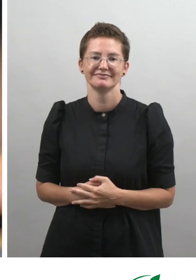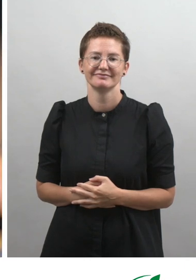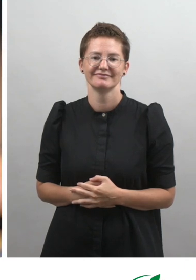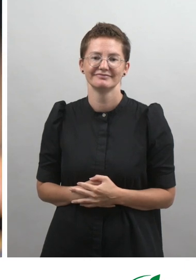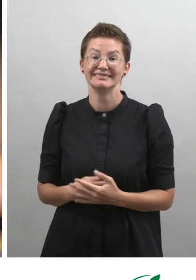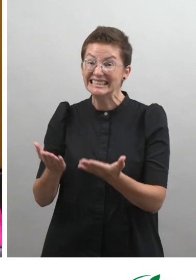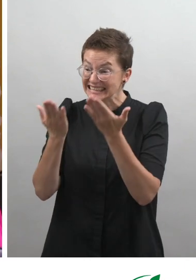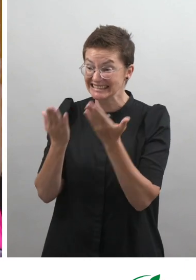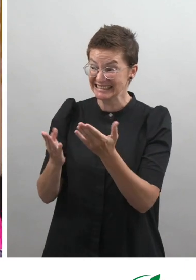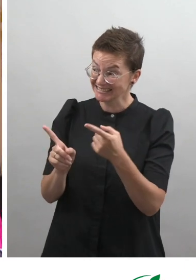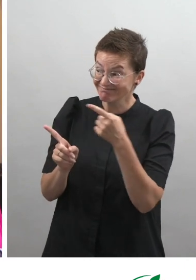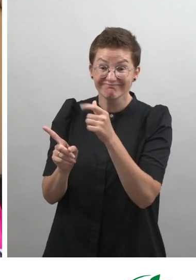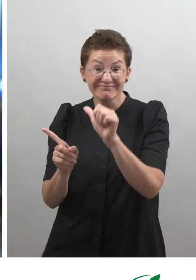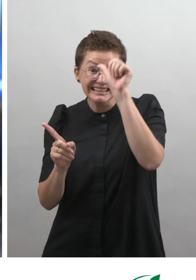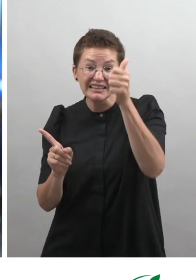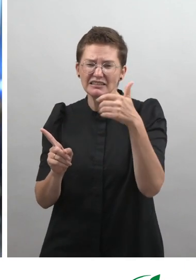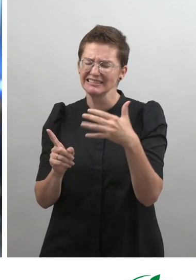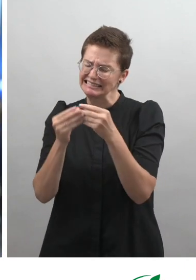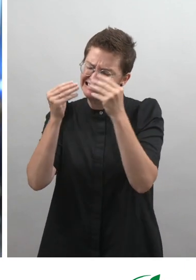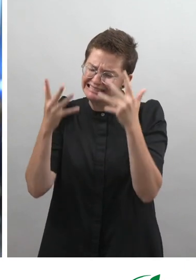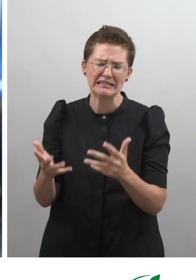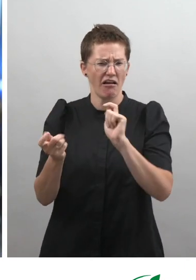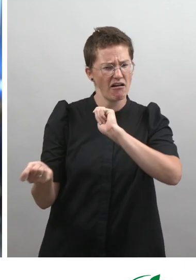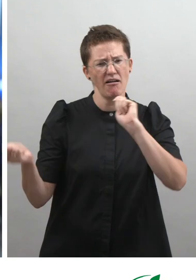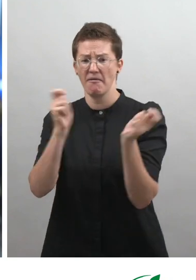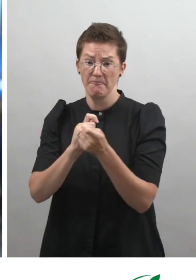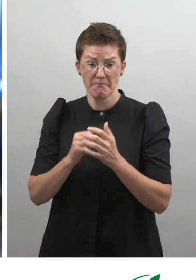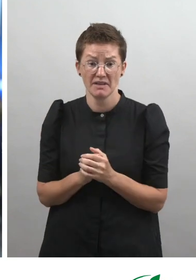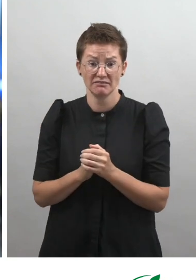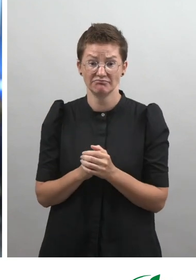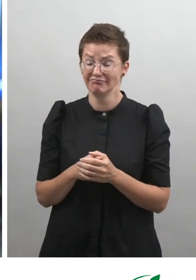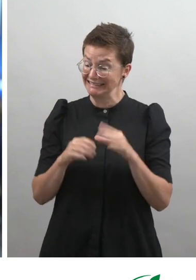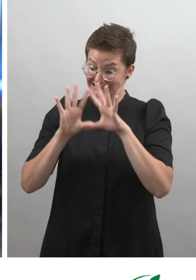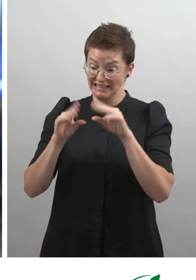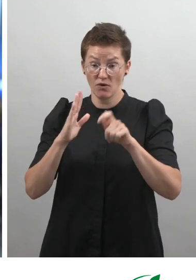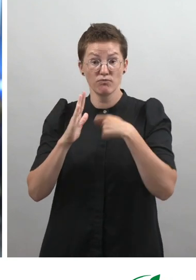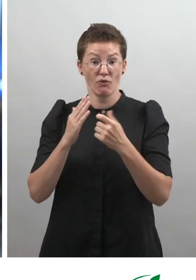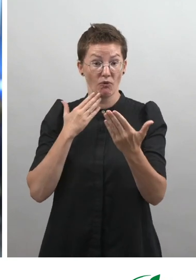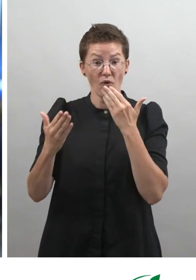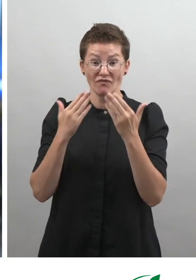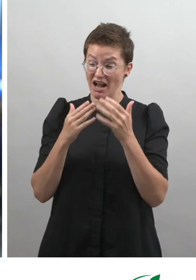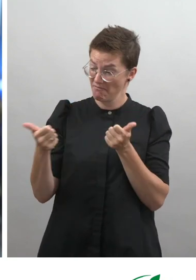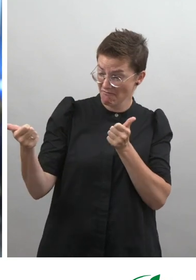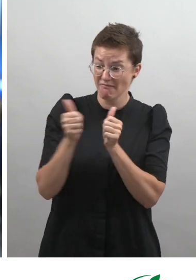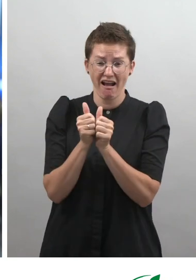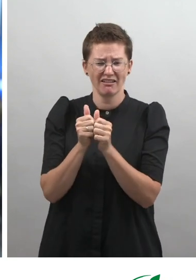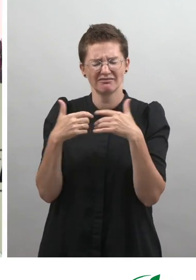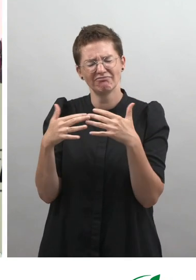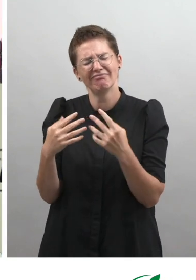At this juncture, when we are a system changer in India, the partnership with Zero Project Conference